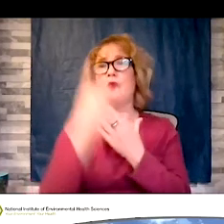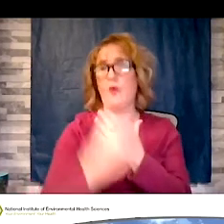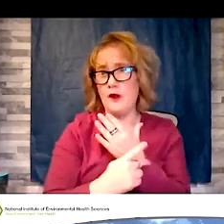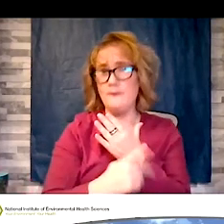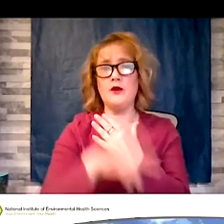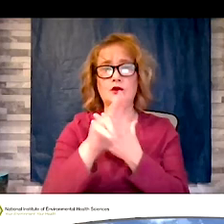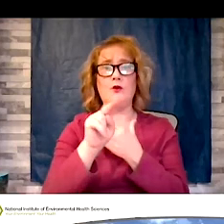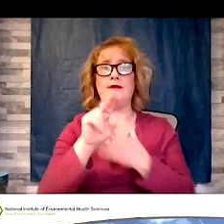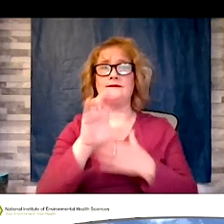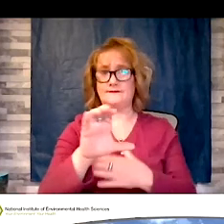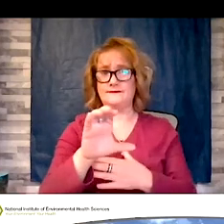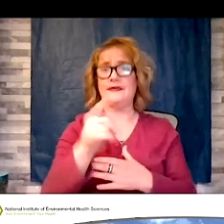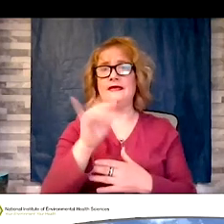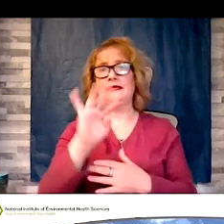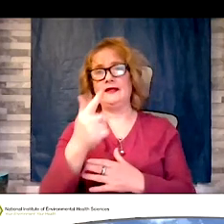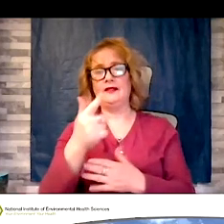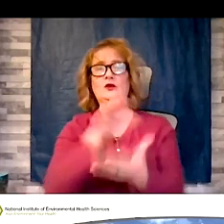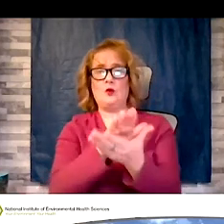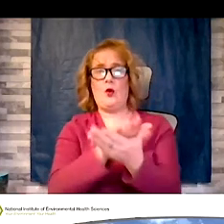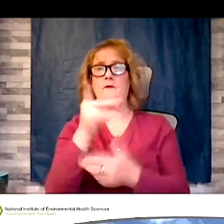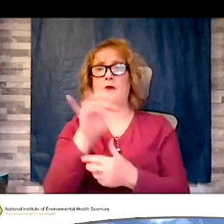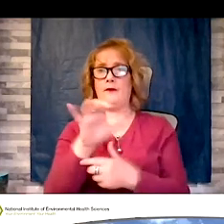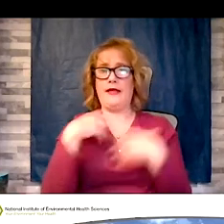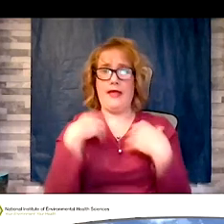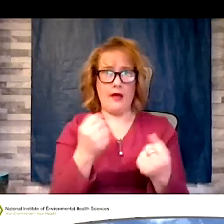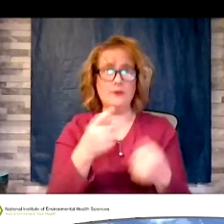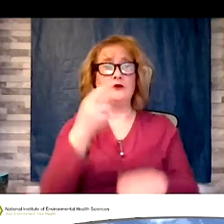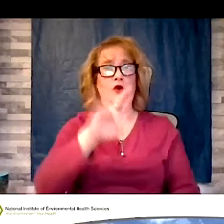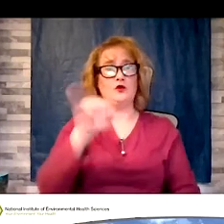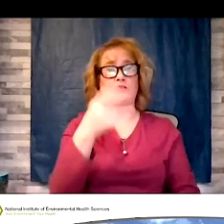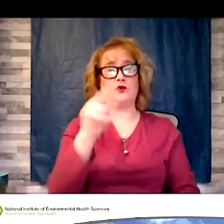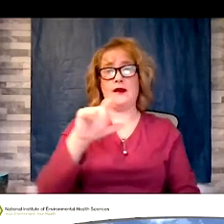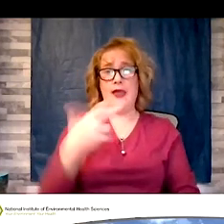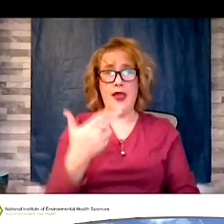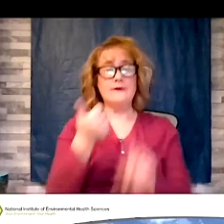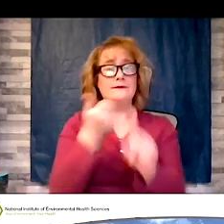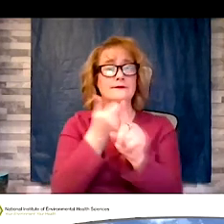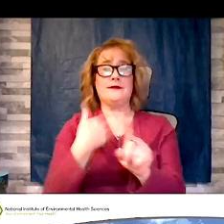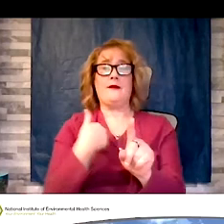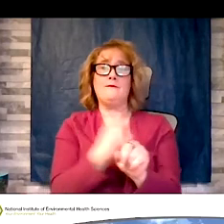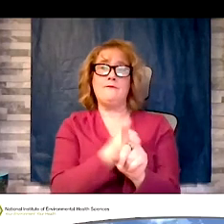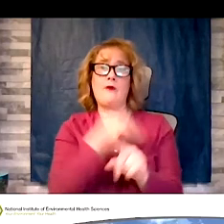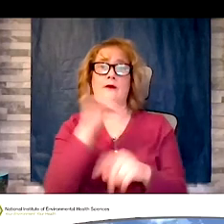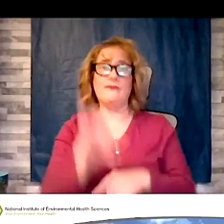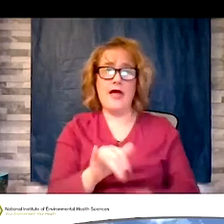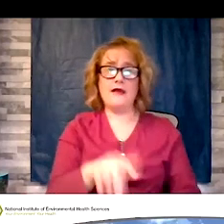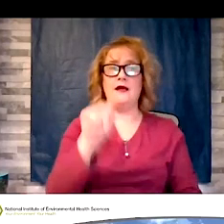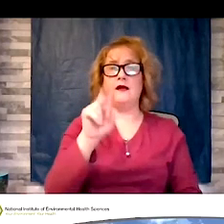emeritus of health behavior health education at UMNG gillings school. Dr. Hatch was member of the tufts University